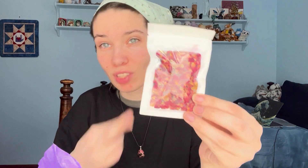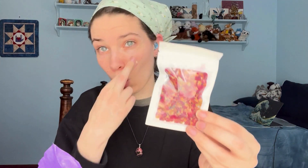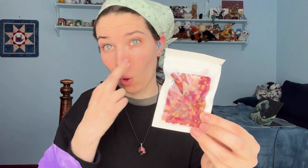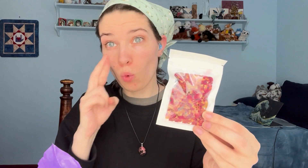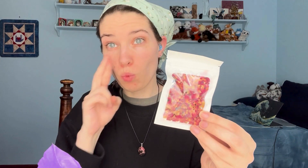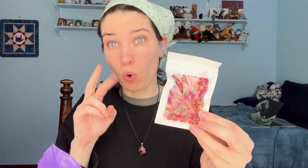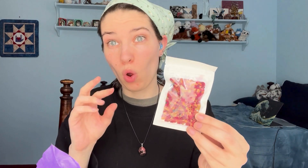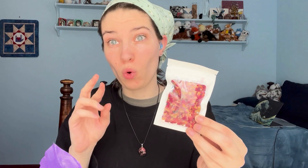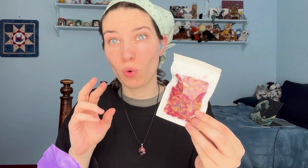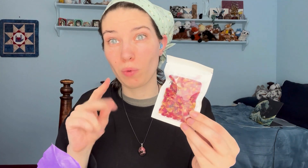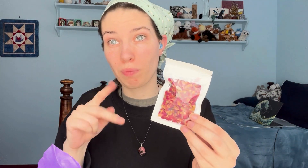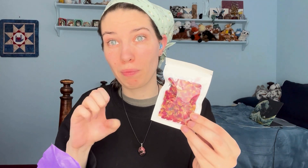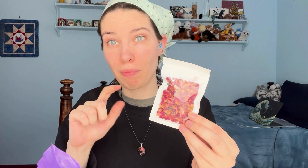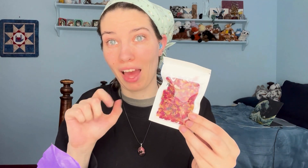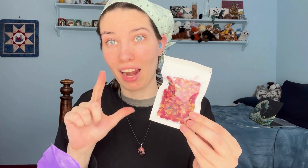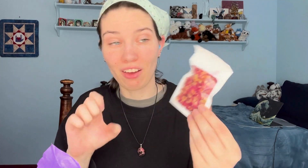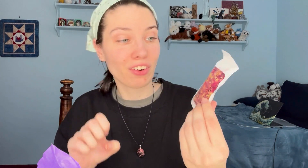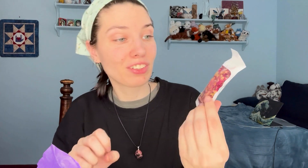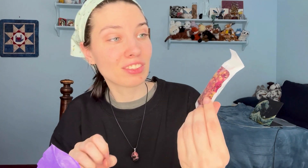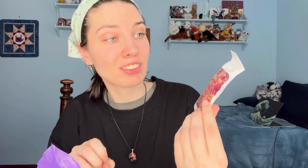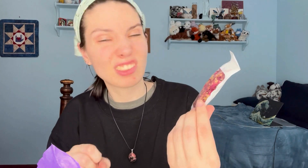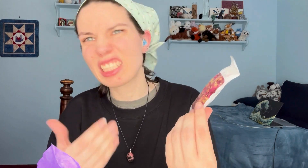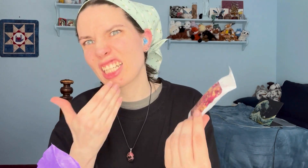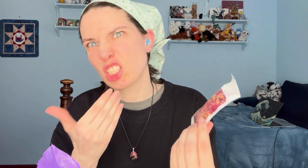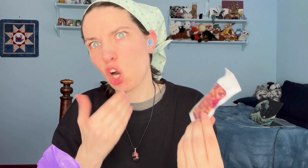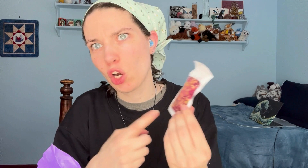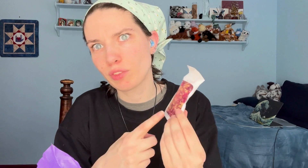Rose petals They're good